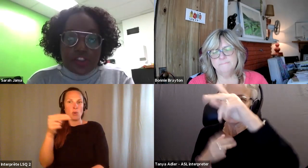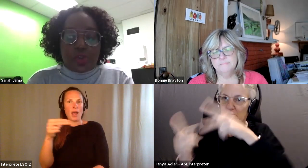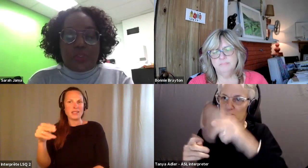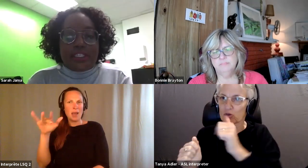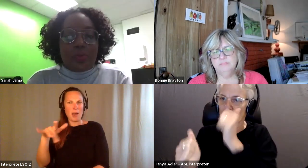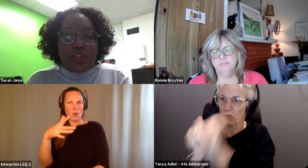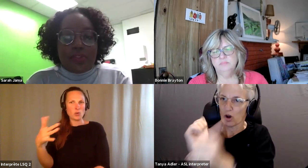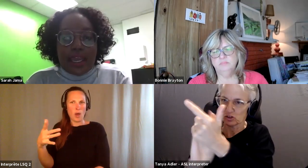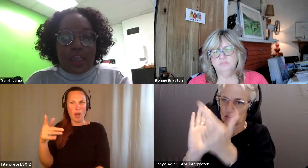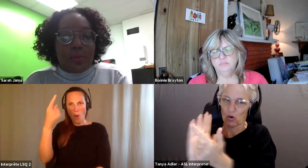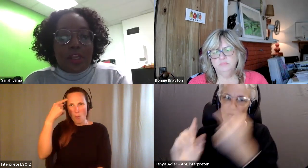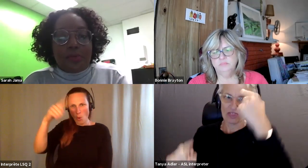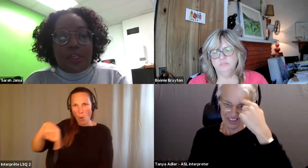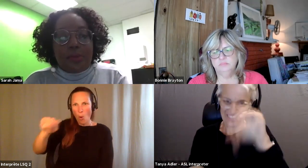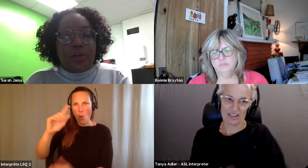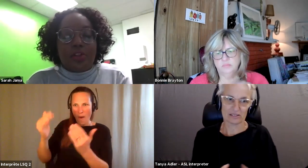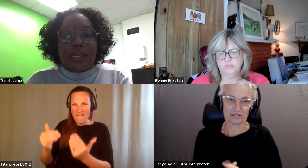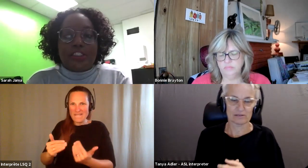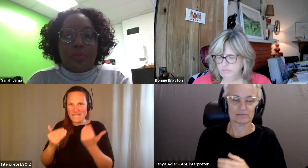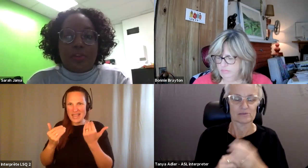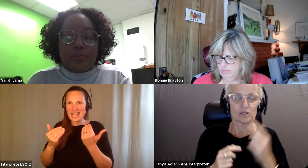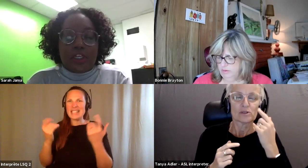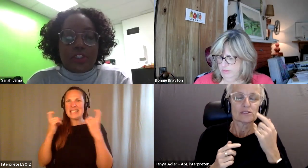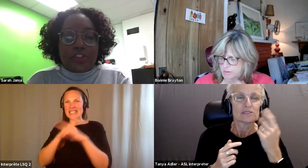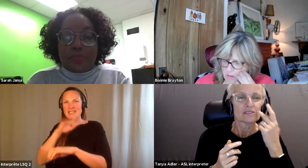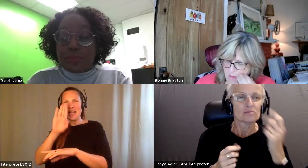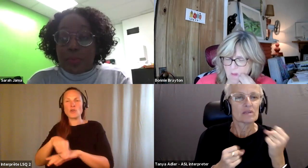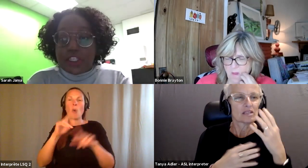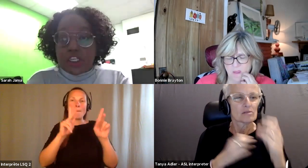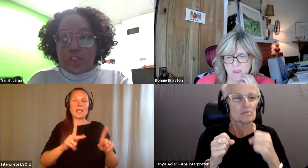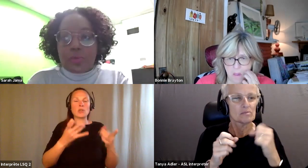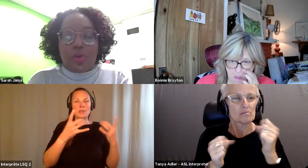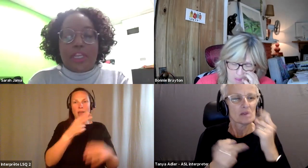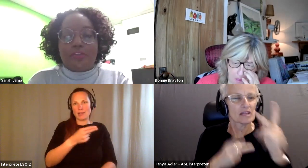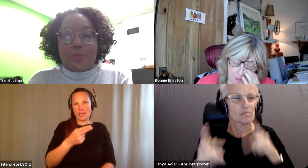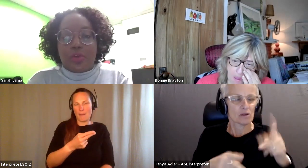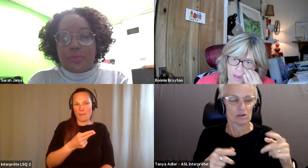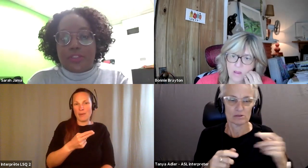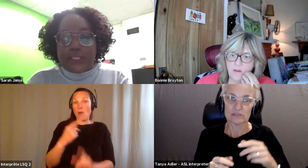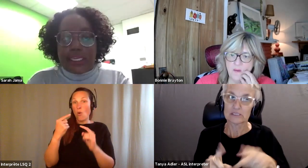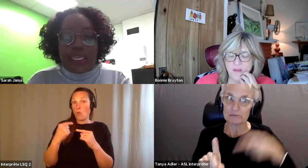Sarah Jama: And so we see within that many people in the last couple of years, particularly women have spoken up to say.